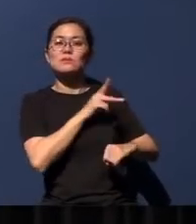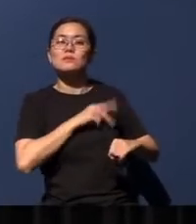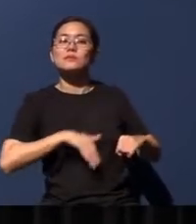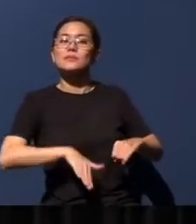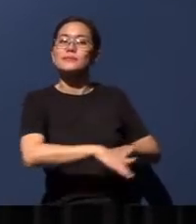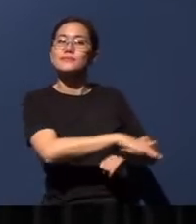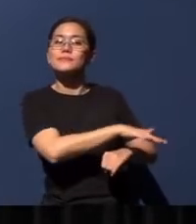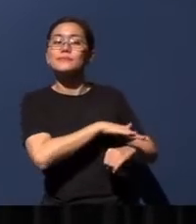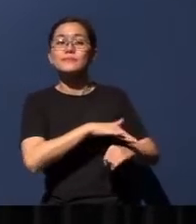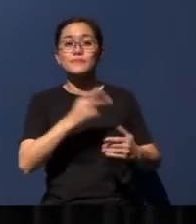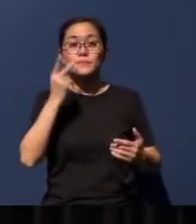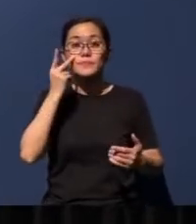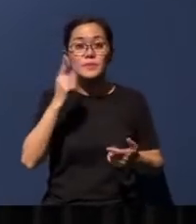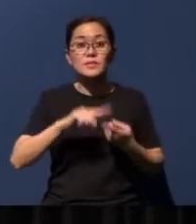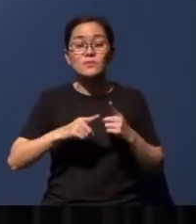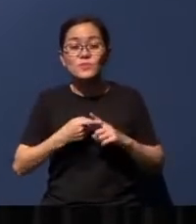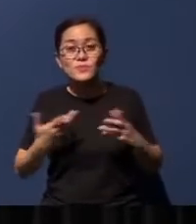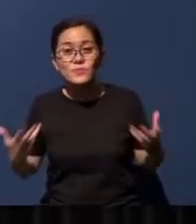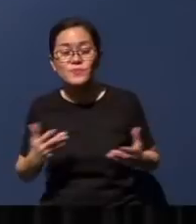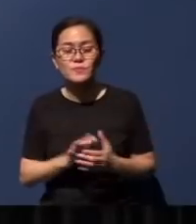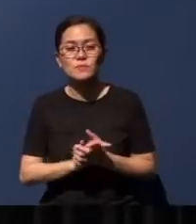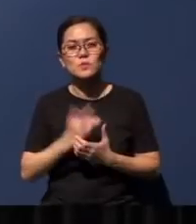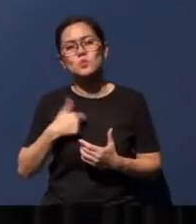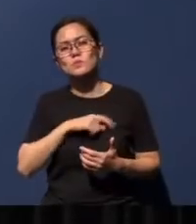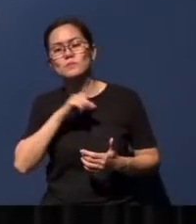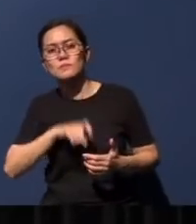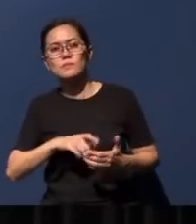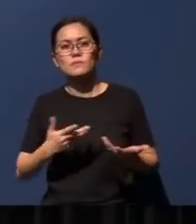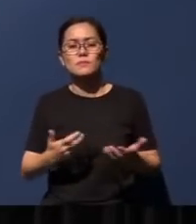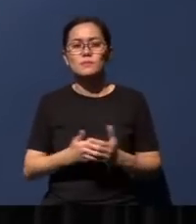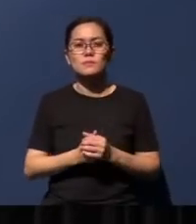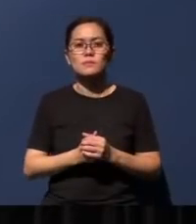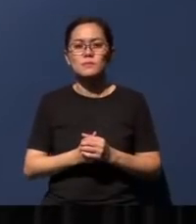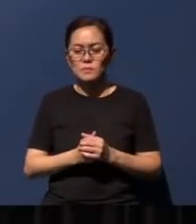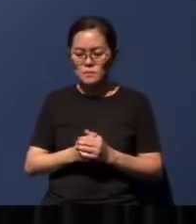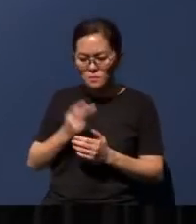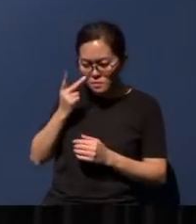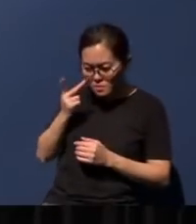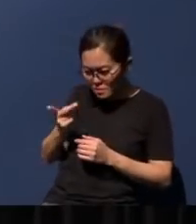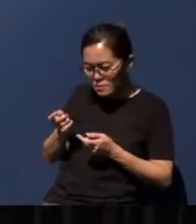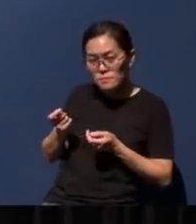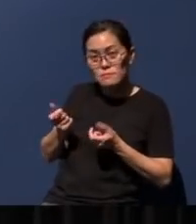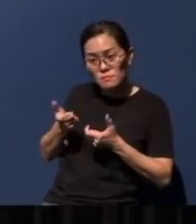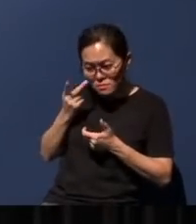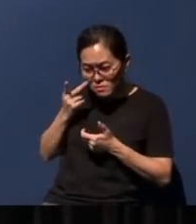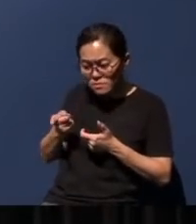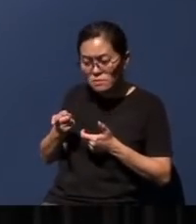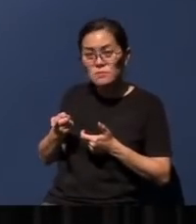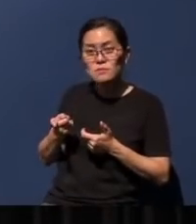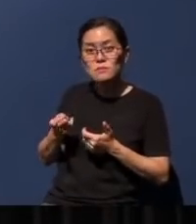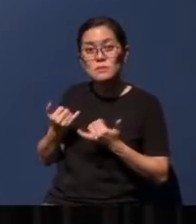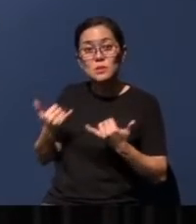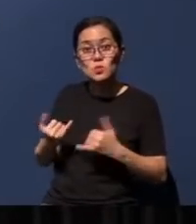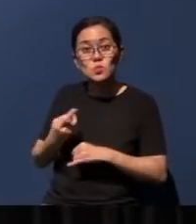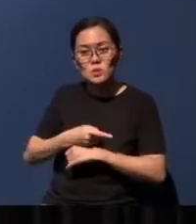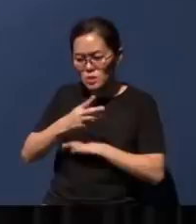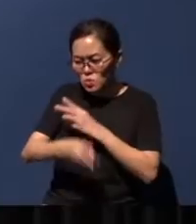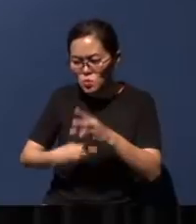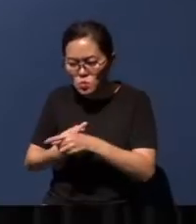You see, friends, we just need to take a quick look at our world today, and we can see some trends,